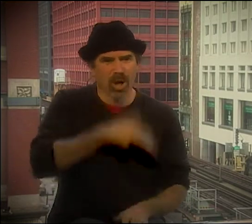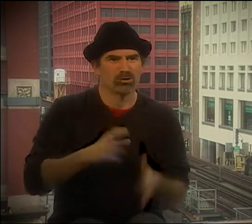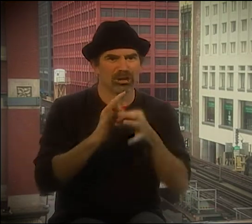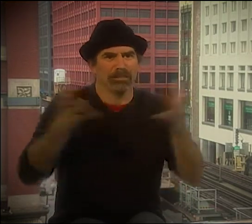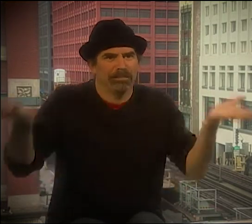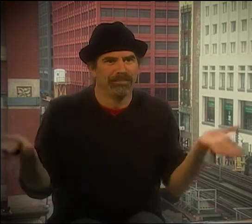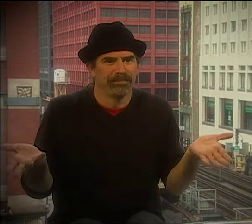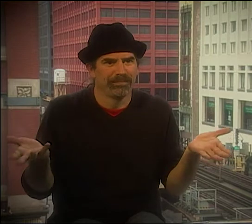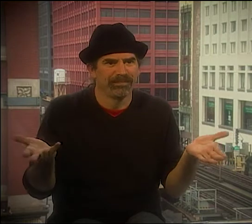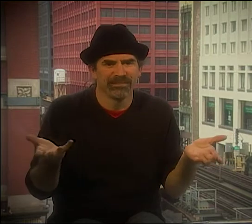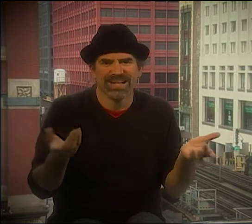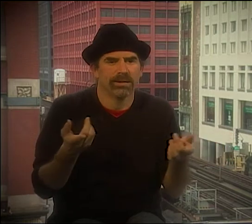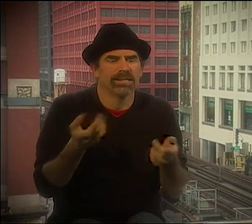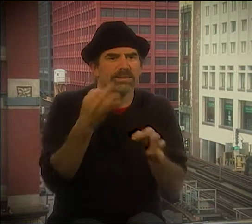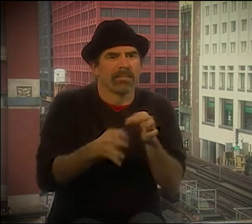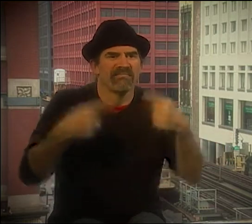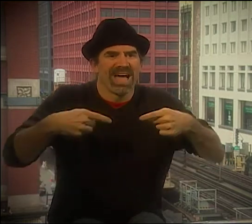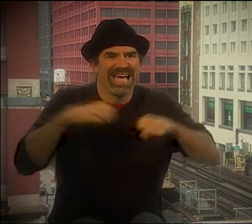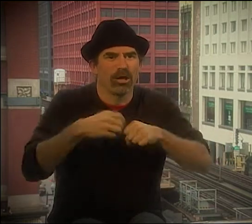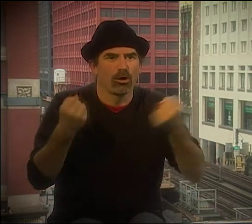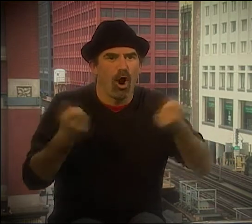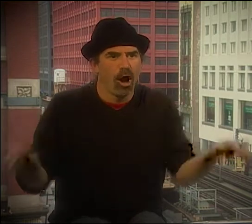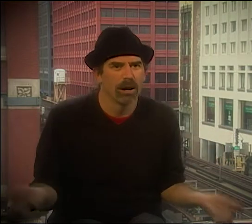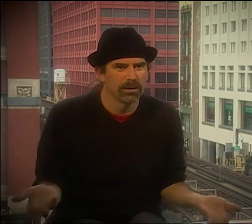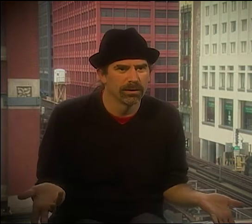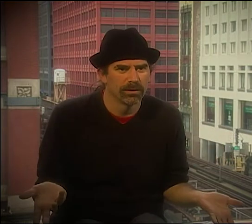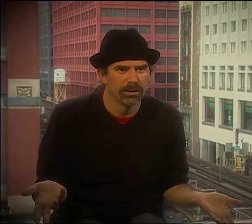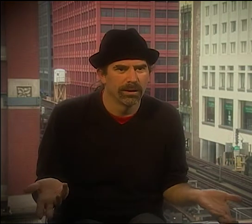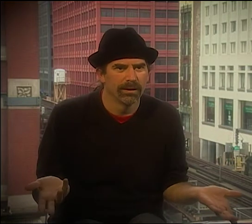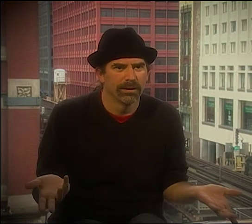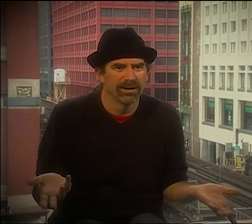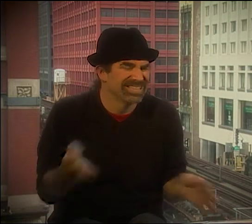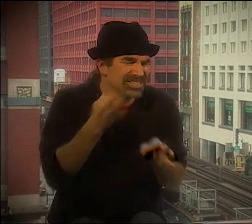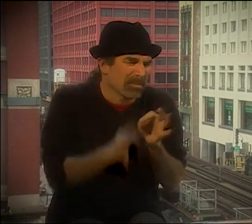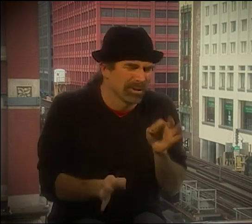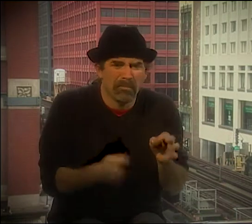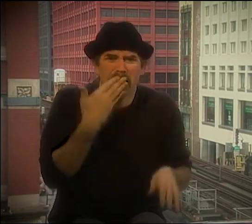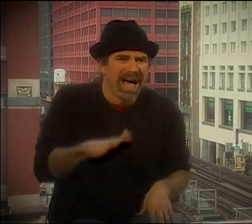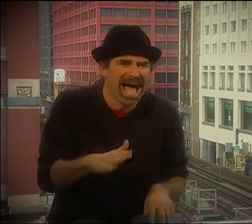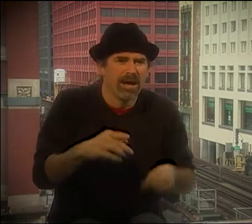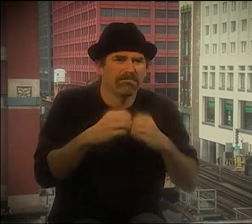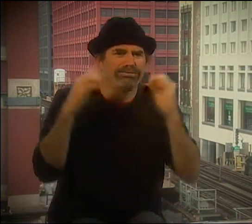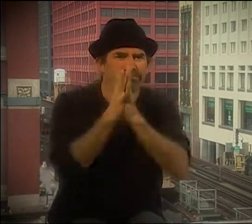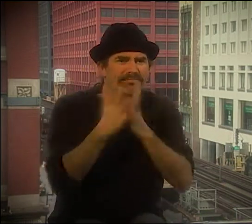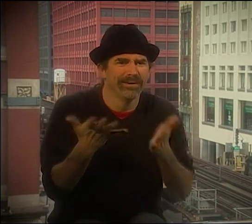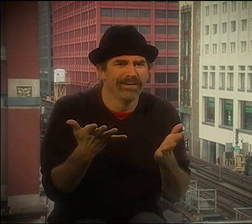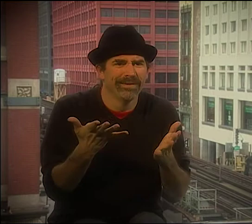AND HIS EXPRESSION AS THE BULLETS HIT HIM WAS SLOW MOTION. HIS WHOLE BODY CONTORTS.